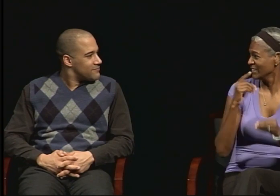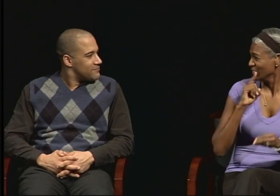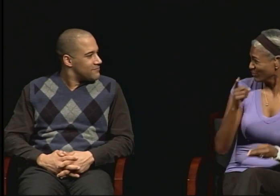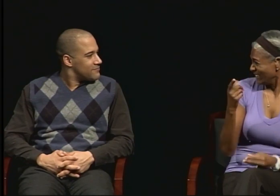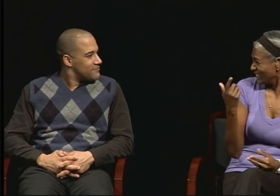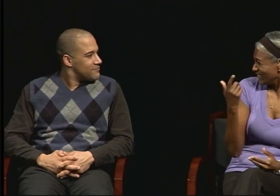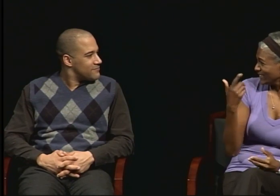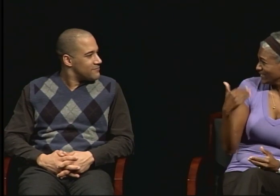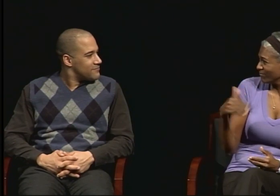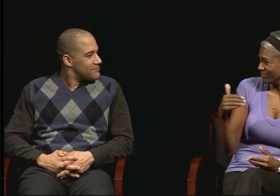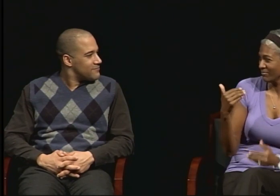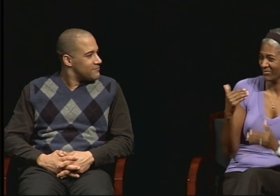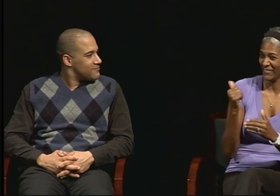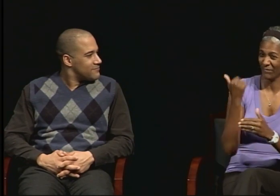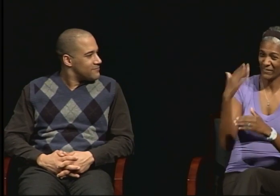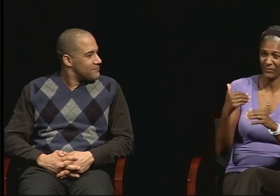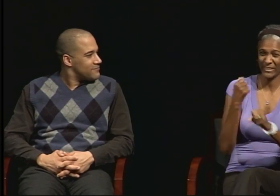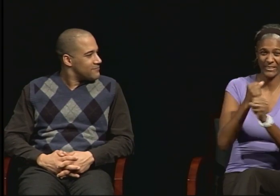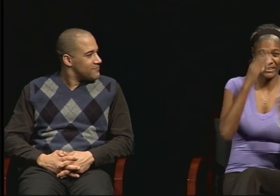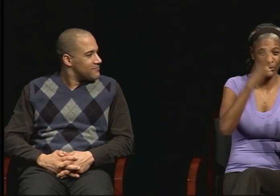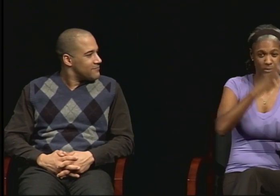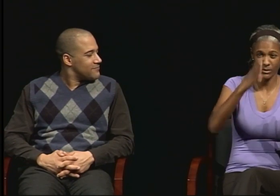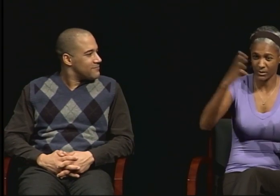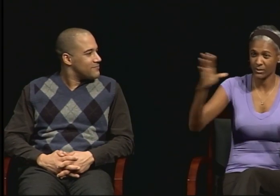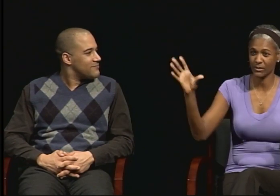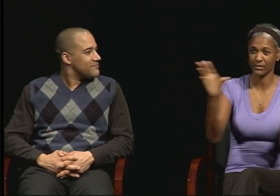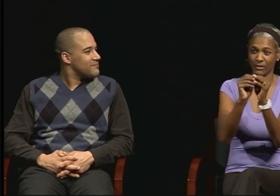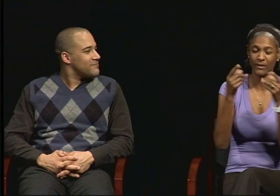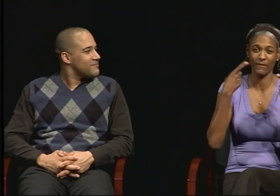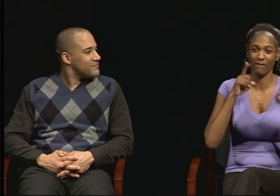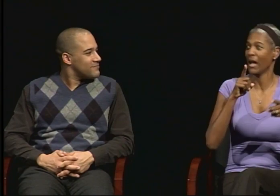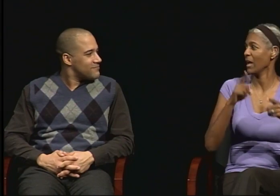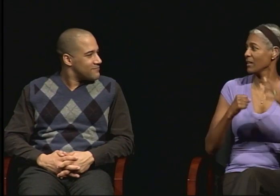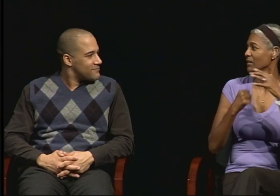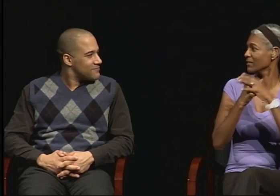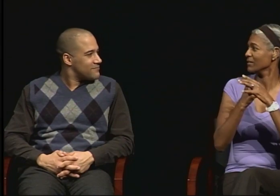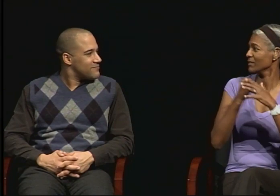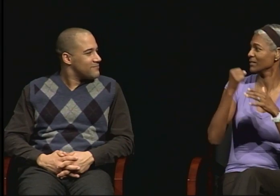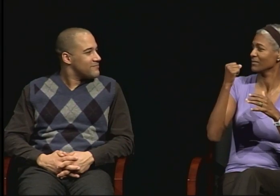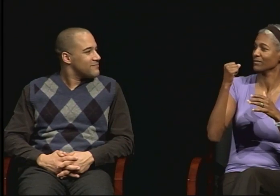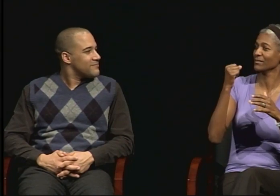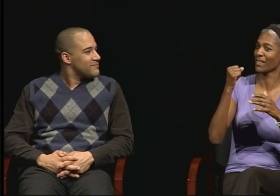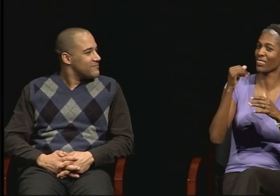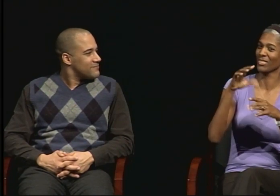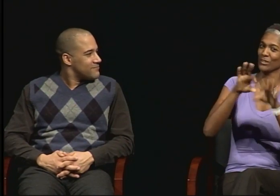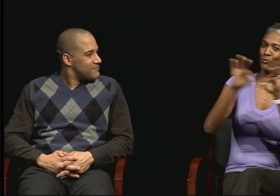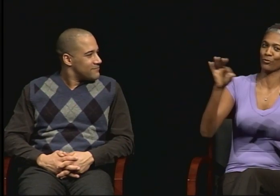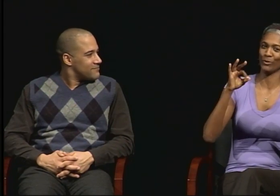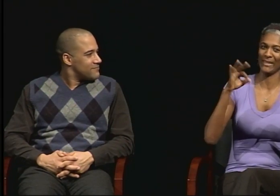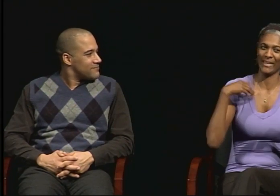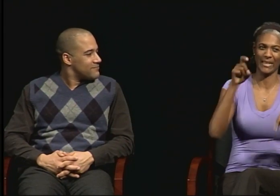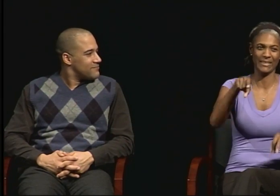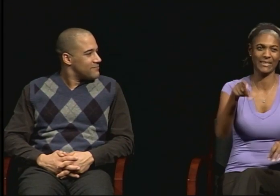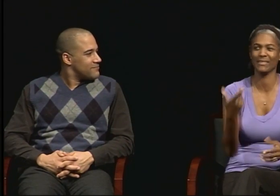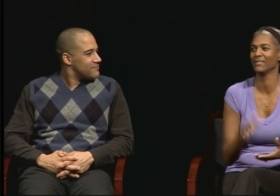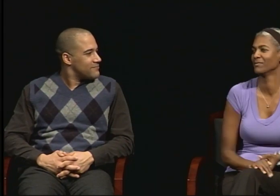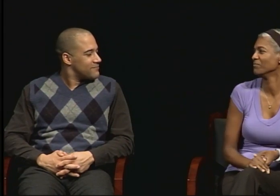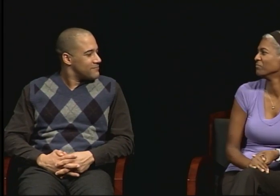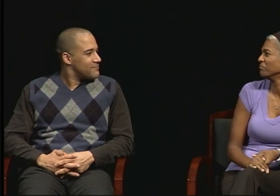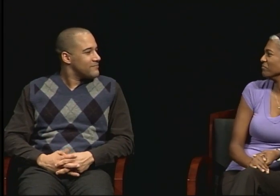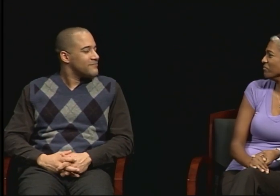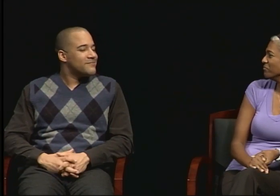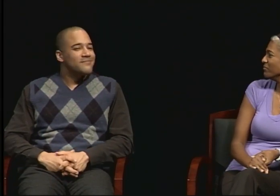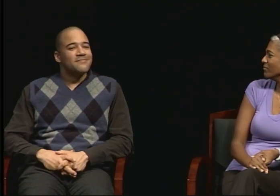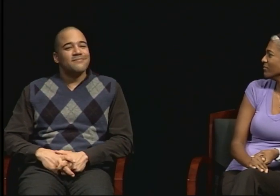to take in order to get the degree that I needed.